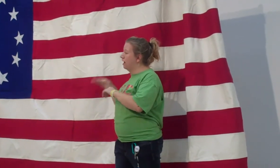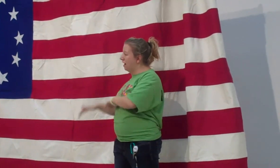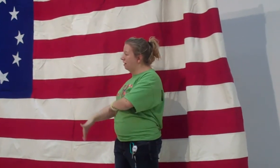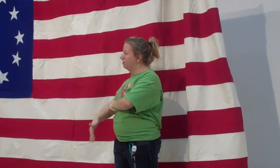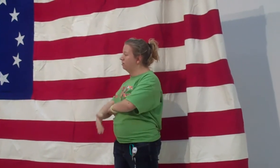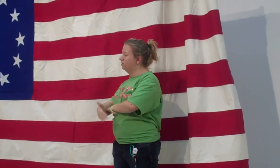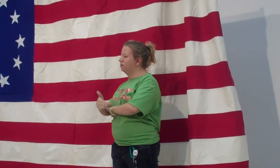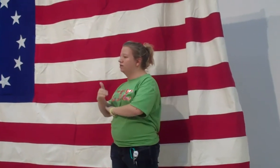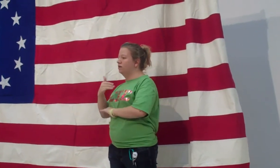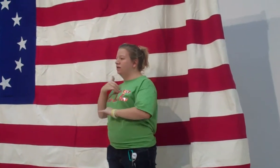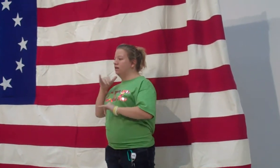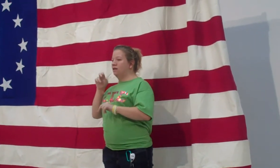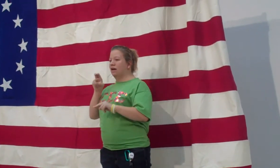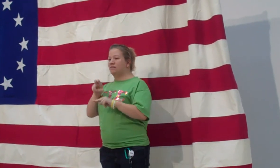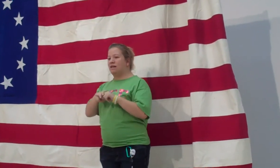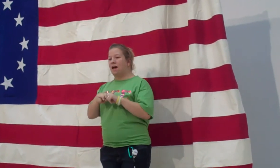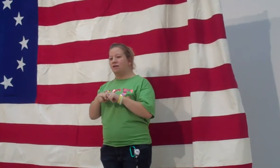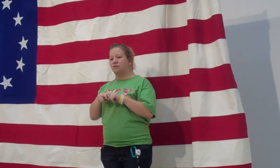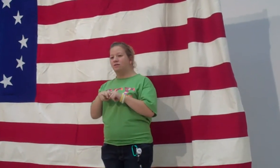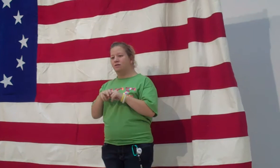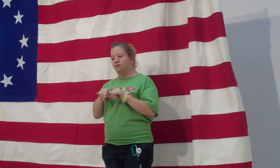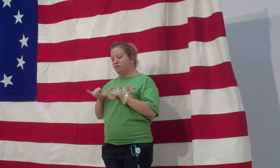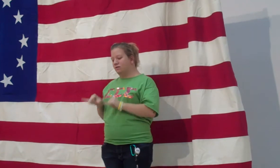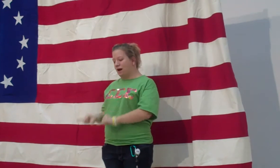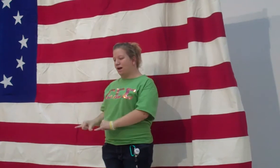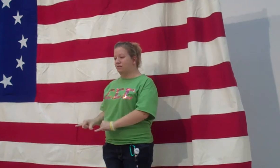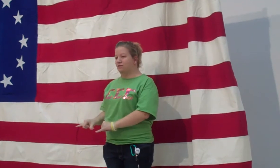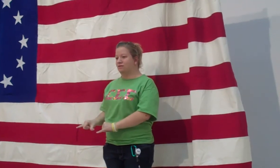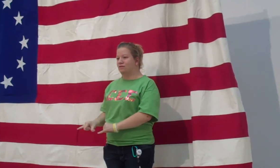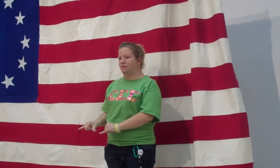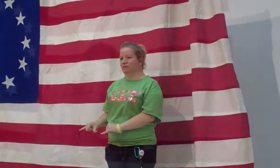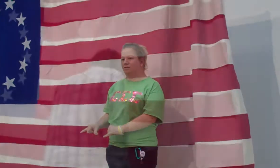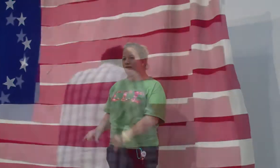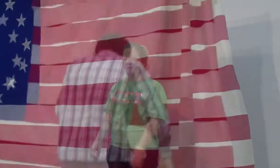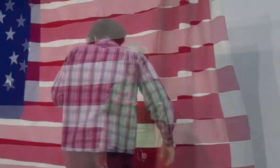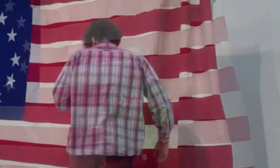I stay quiet through the night. And I sat tight.